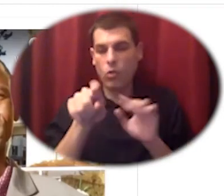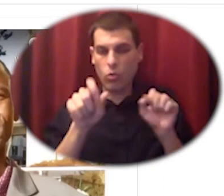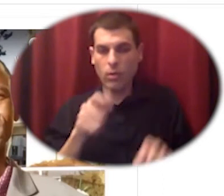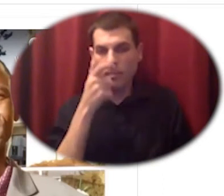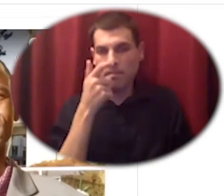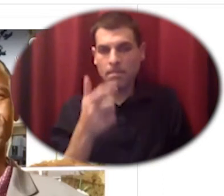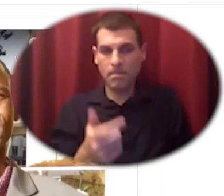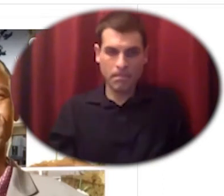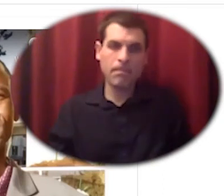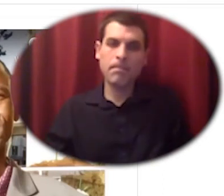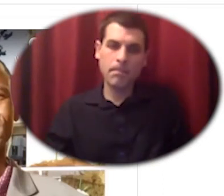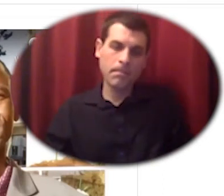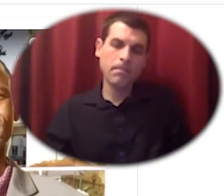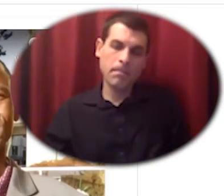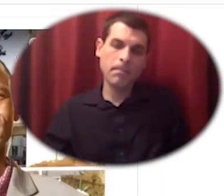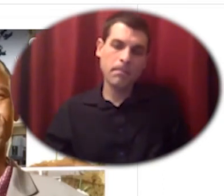showing how they've set this up during covid